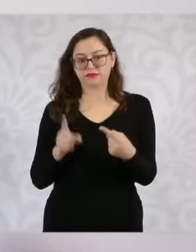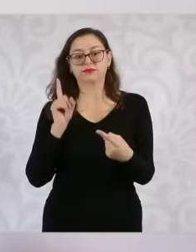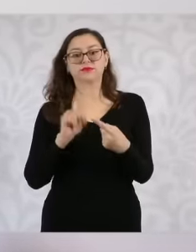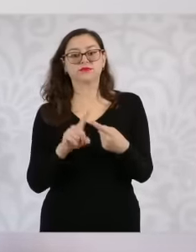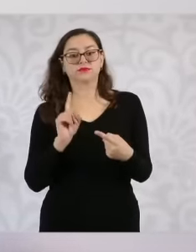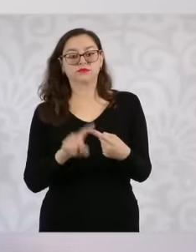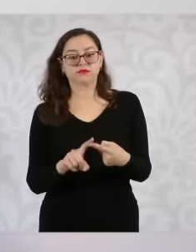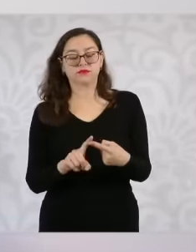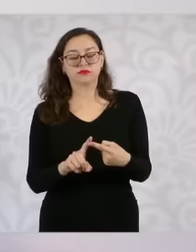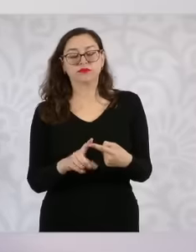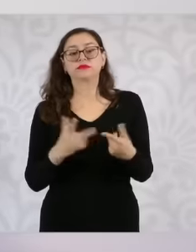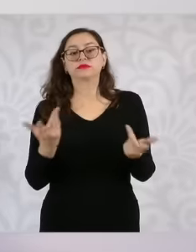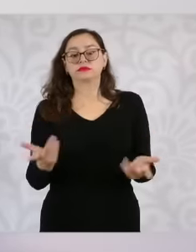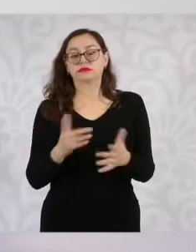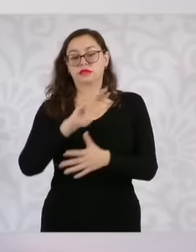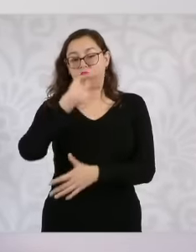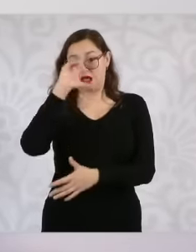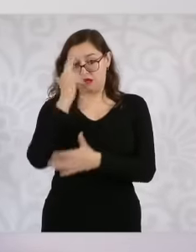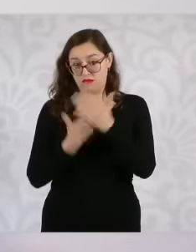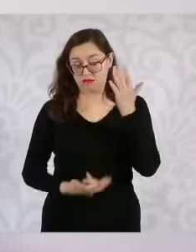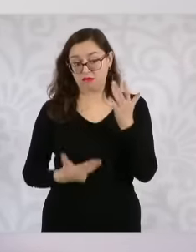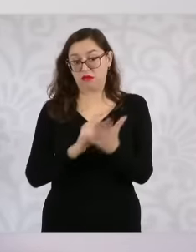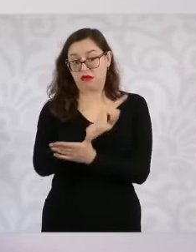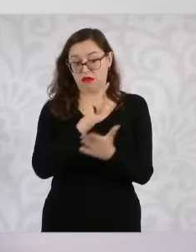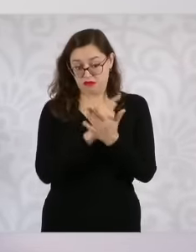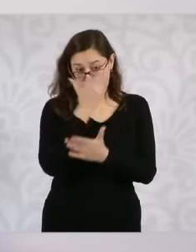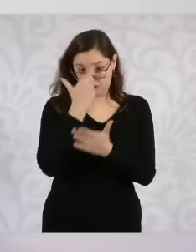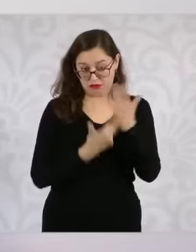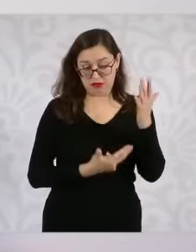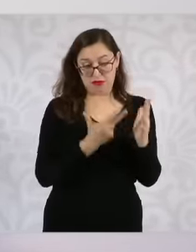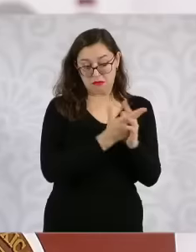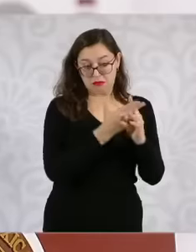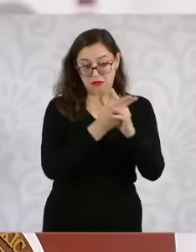incidence of crime, mainly intentional homicides and high-impact crimes